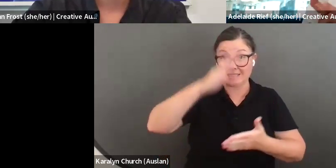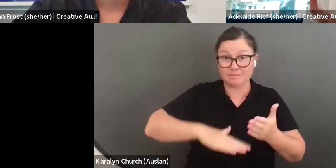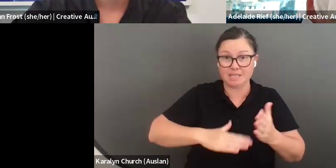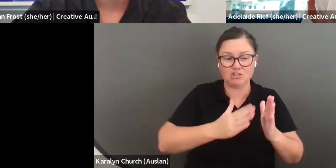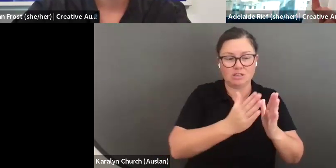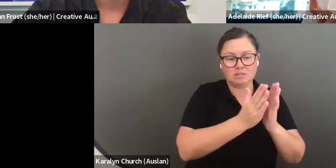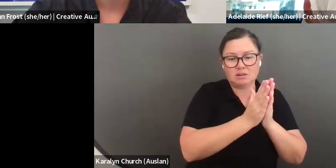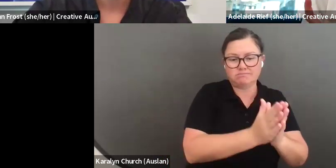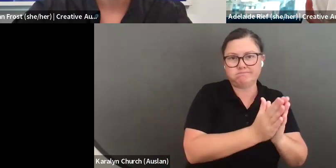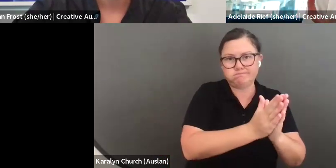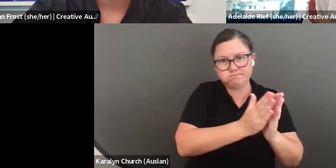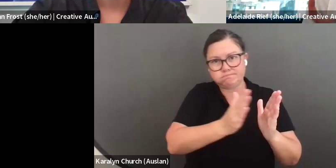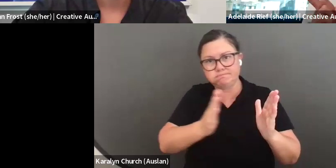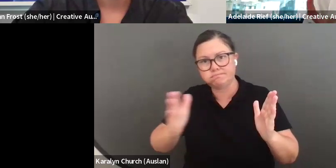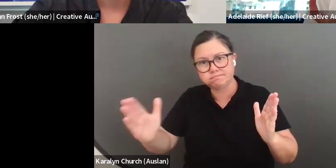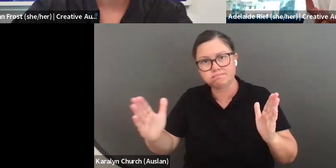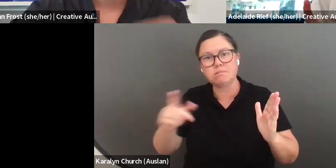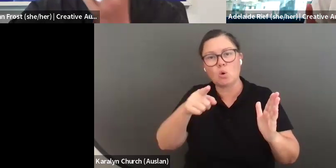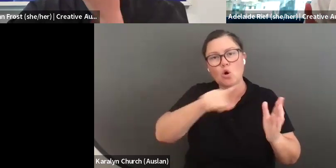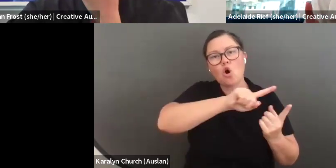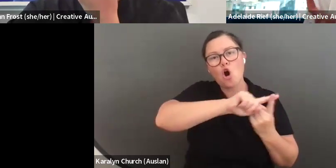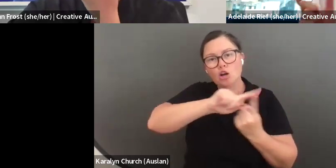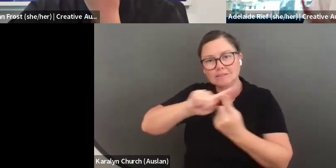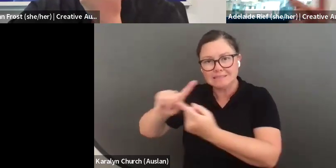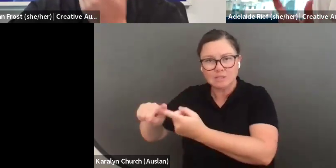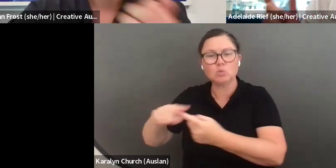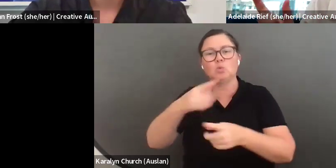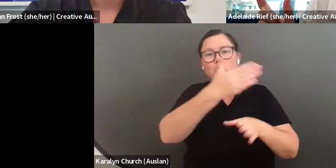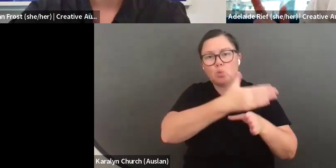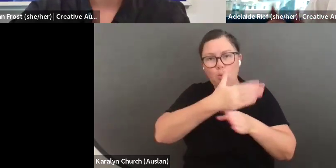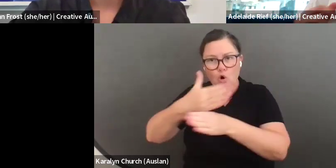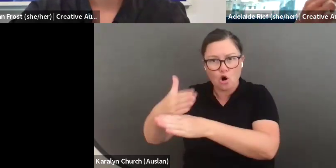not pulling together little party bits, across the course of 10 or so years you have